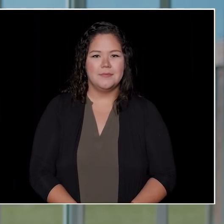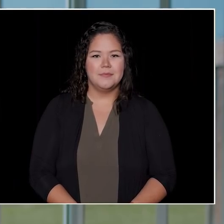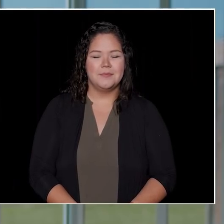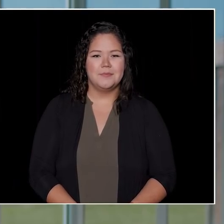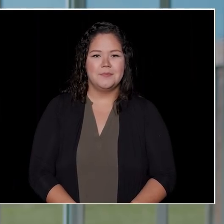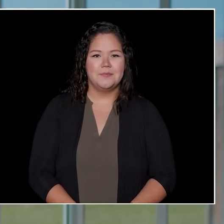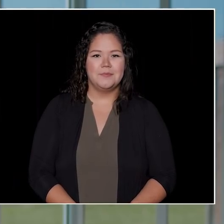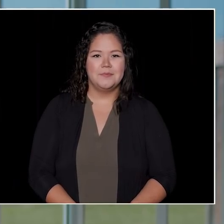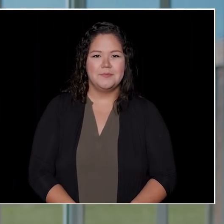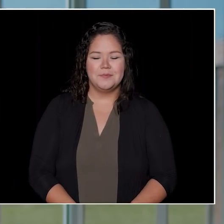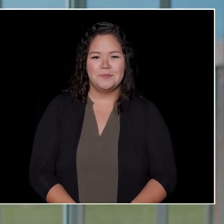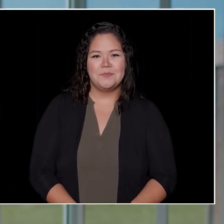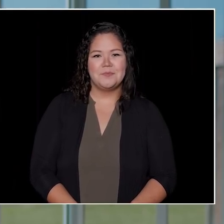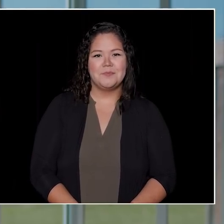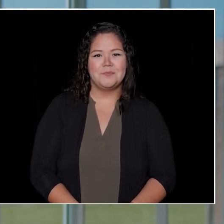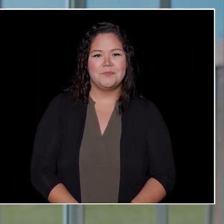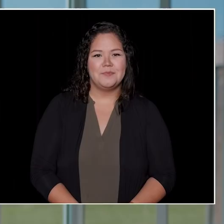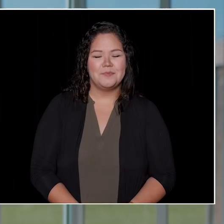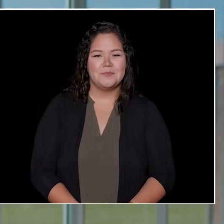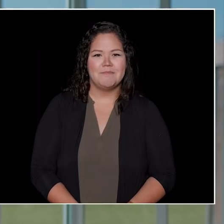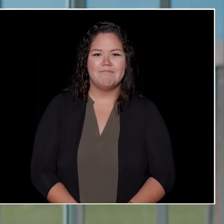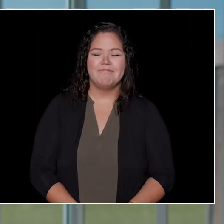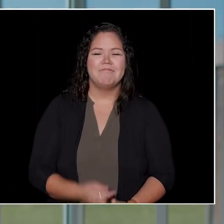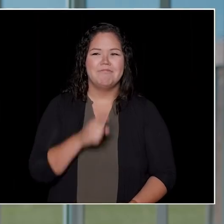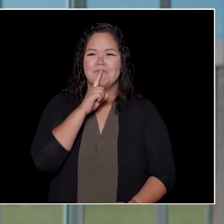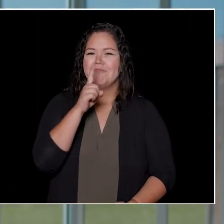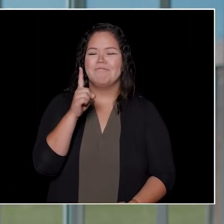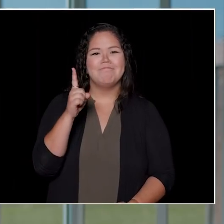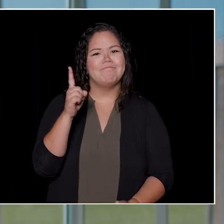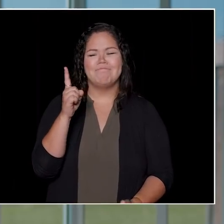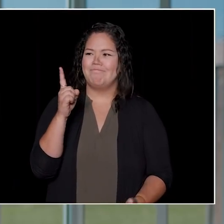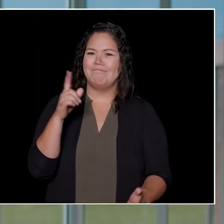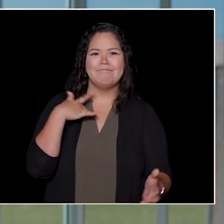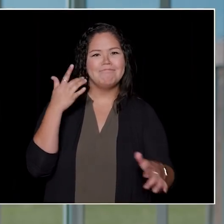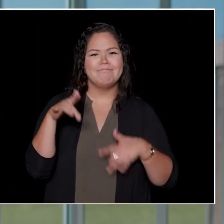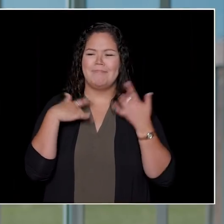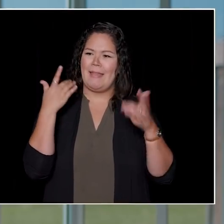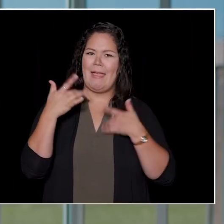It's really great to have everyone that's here returning,